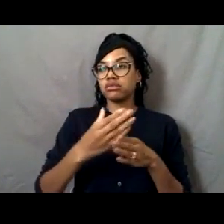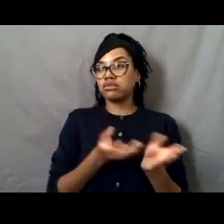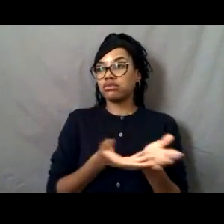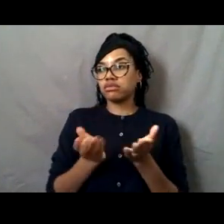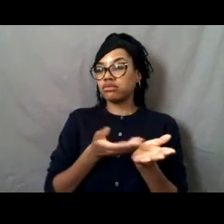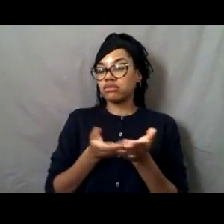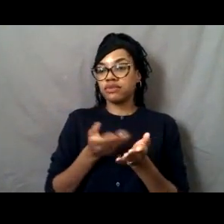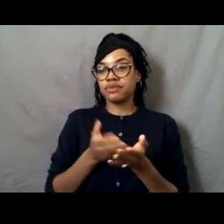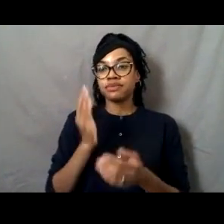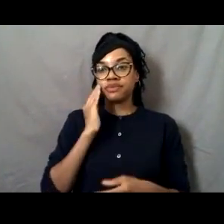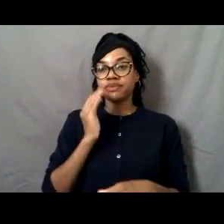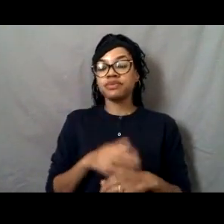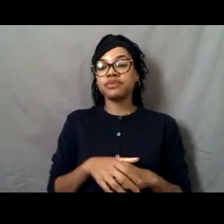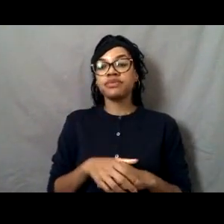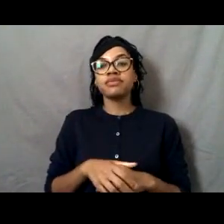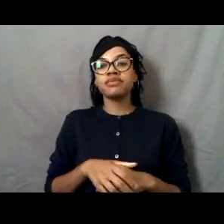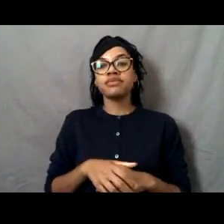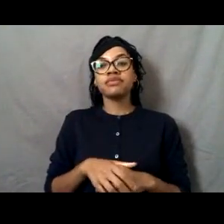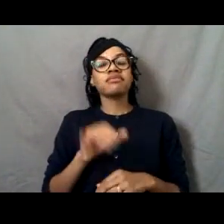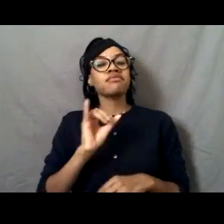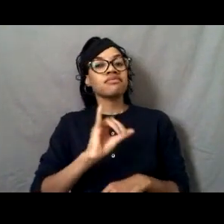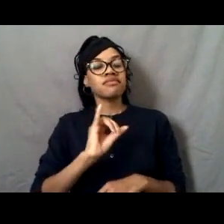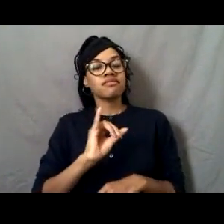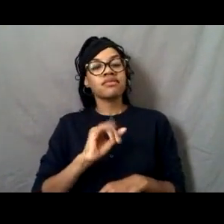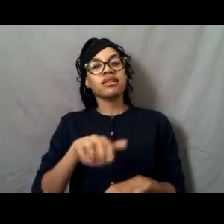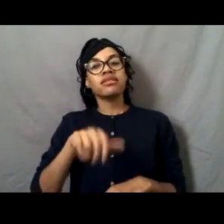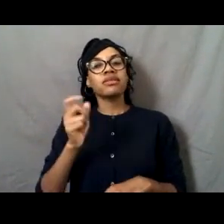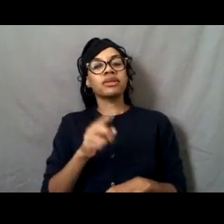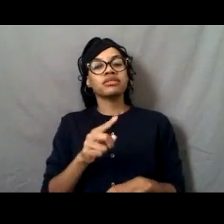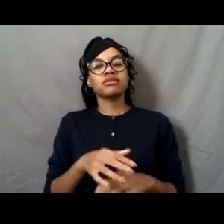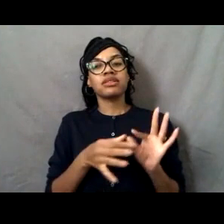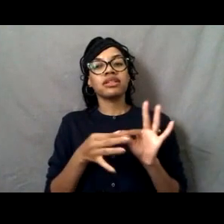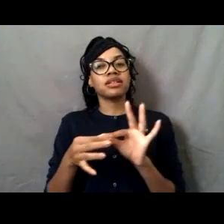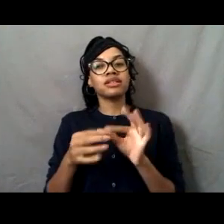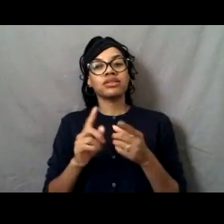[Lisa] And then another question that we had was had to do with what do you...